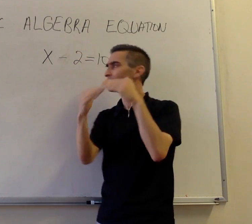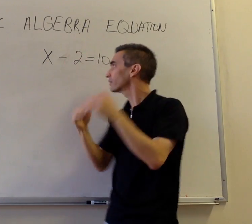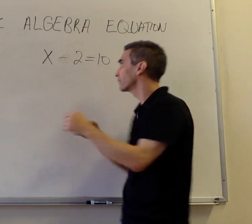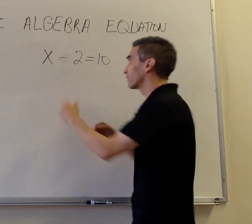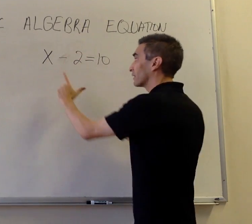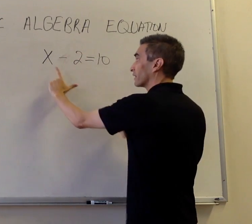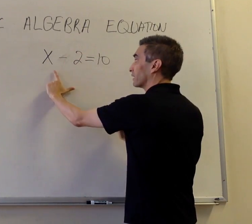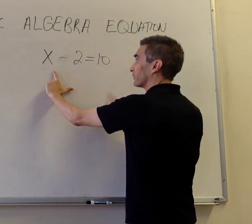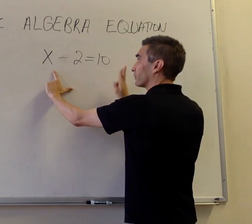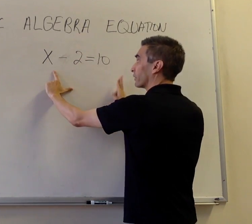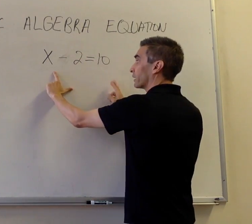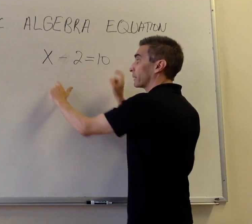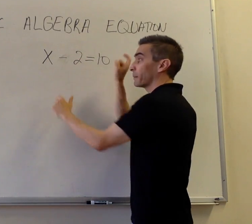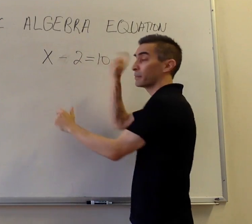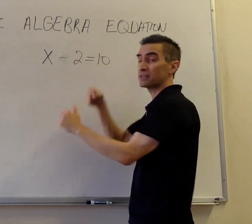They must be equal.